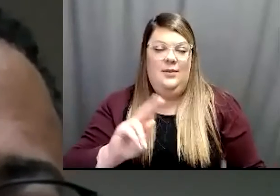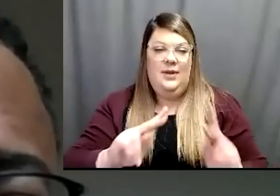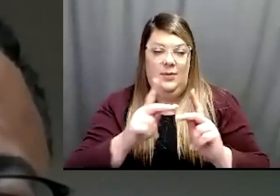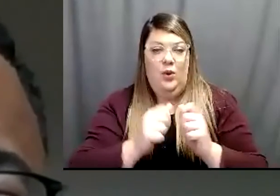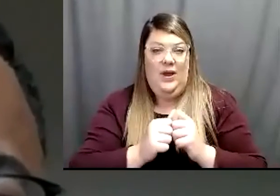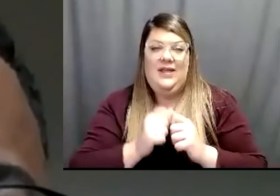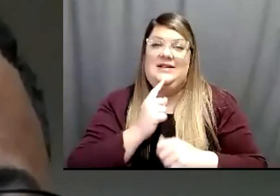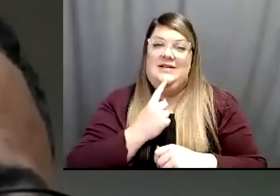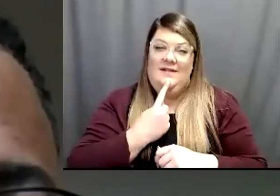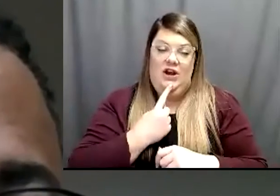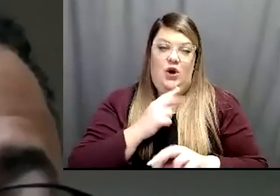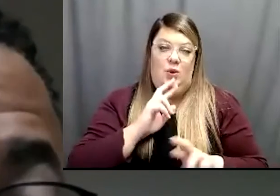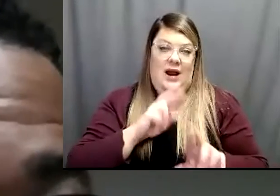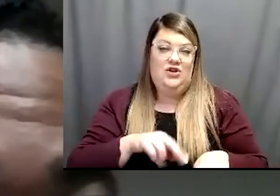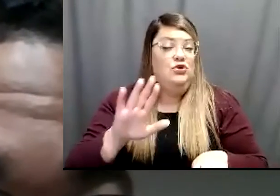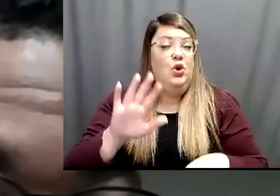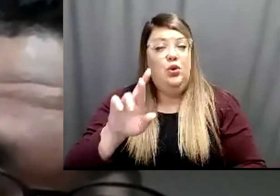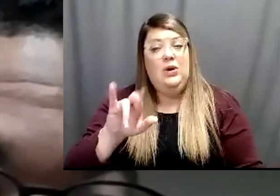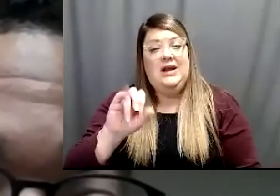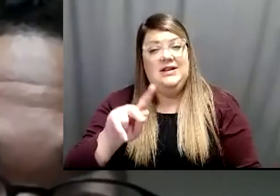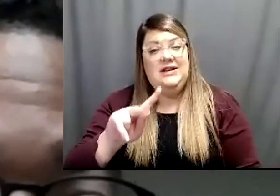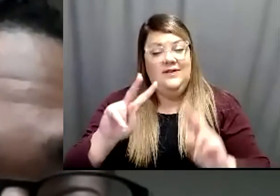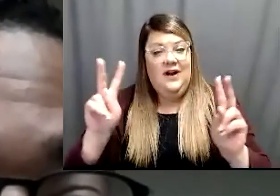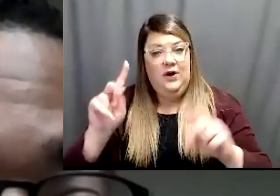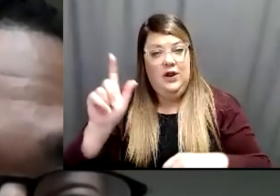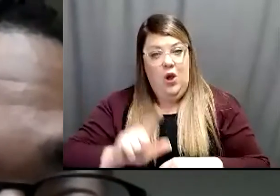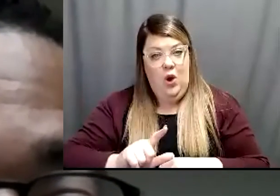So your risk is extremely low the vaccine is is very very safe.